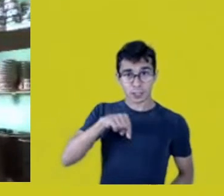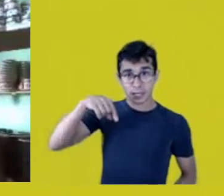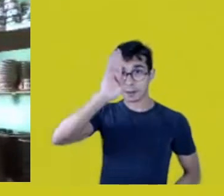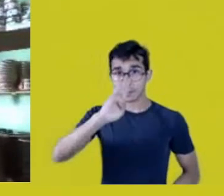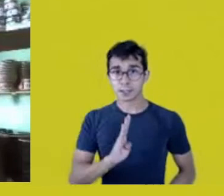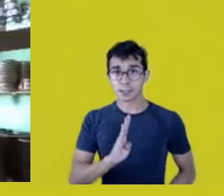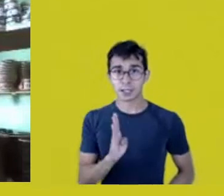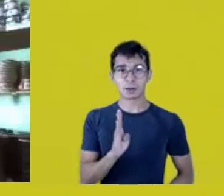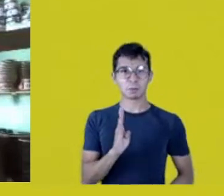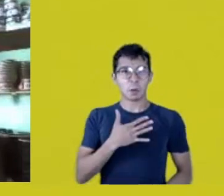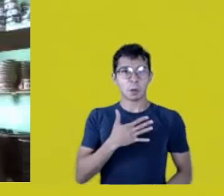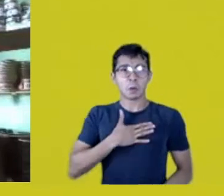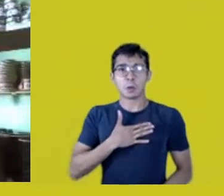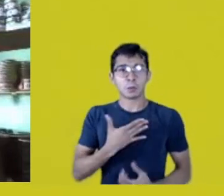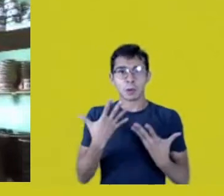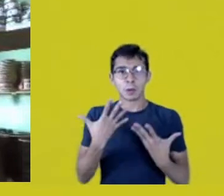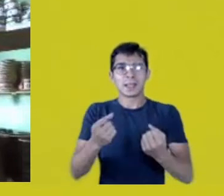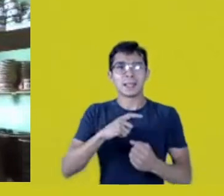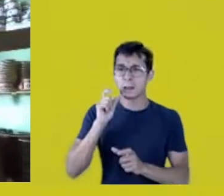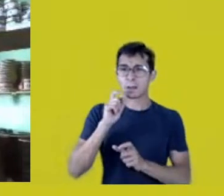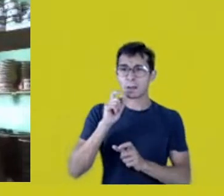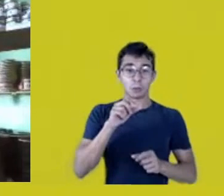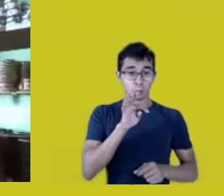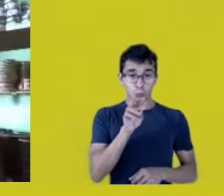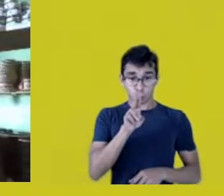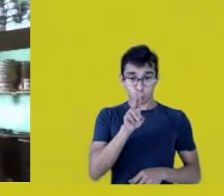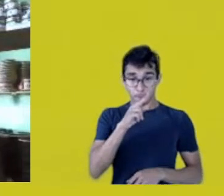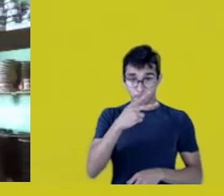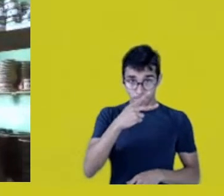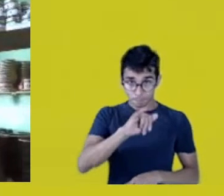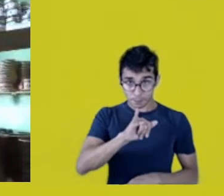includes more than 1,000 words in Tupi, more than 1,000 in Guarani,